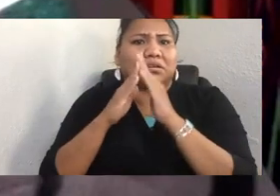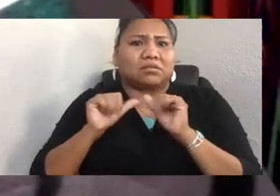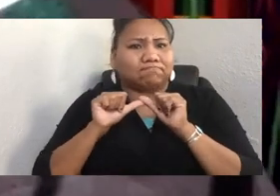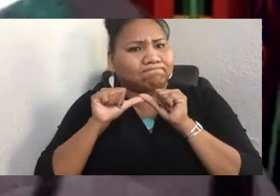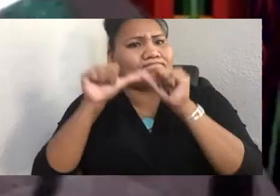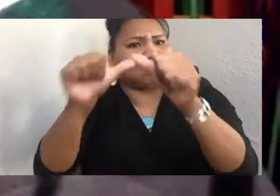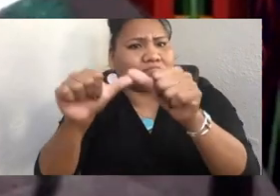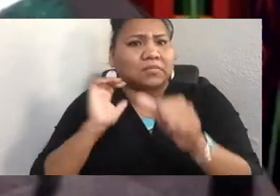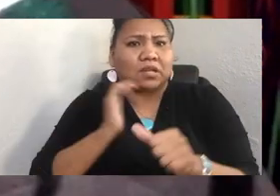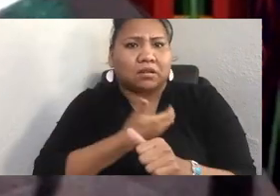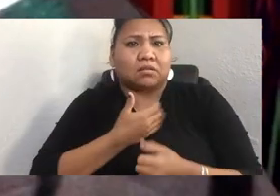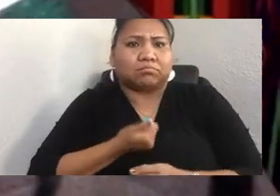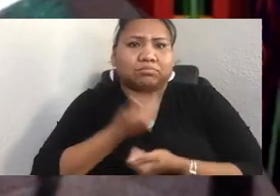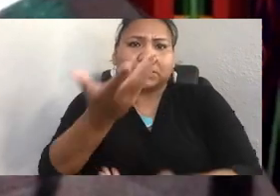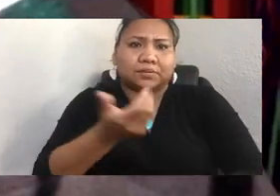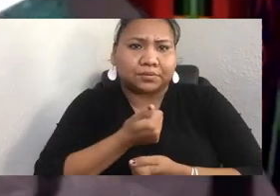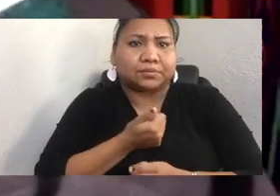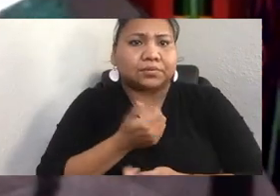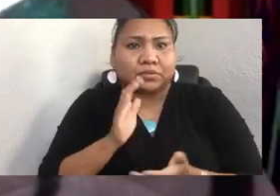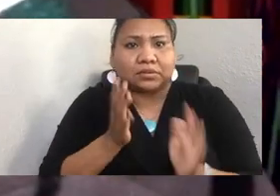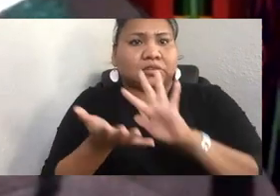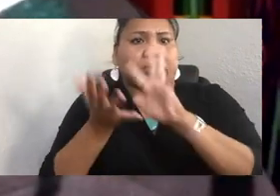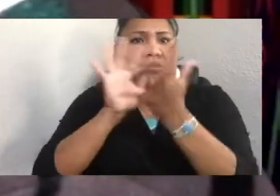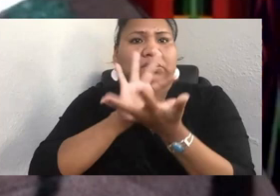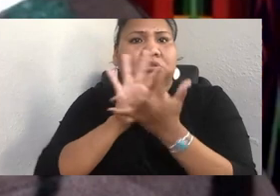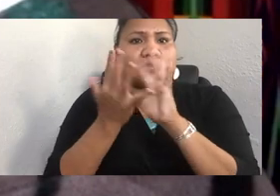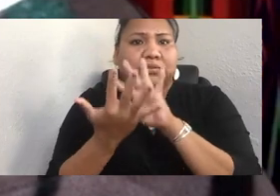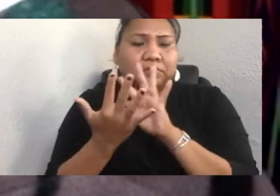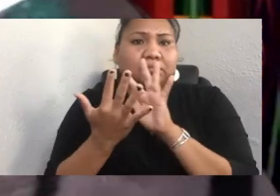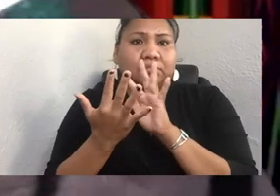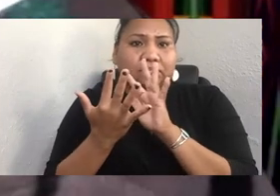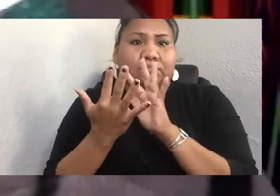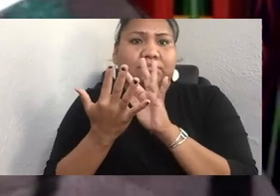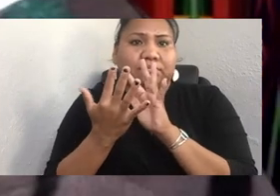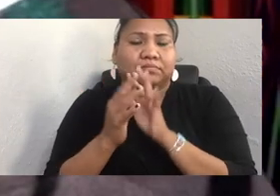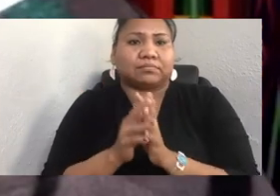At this time, we want to begin our program in a peripheral way.